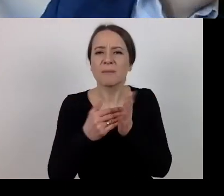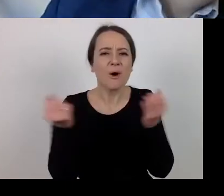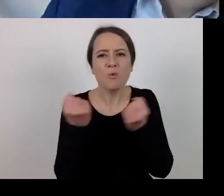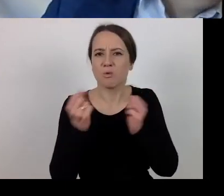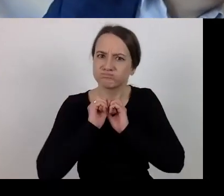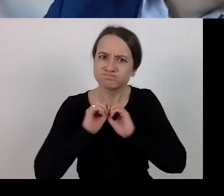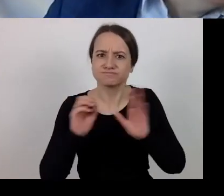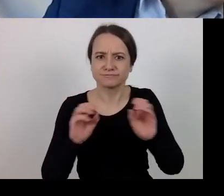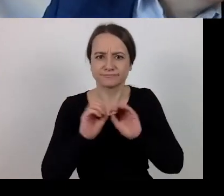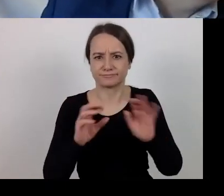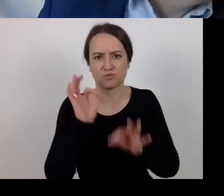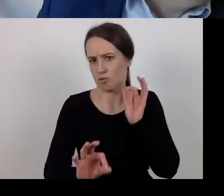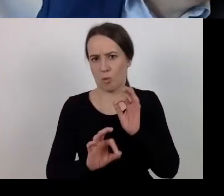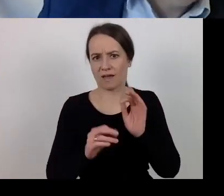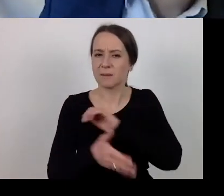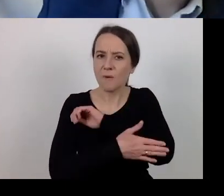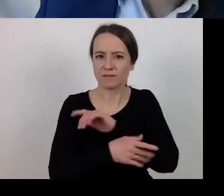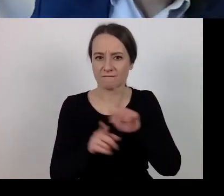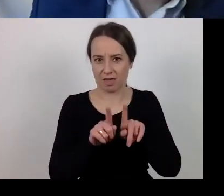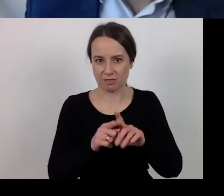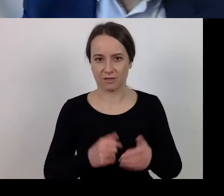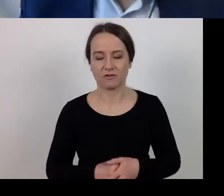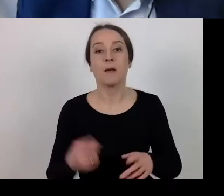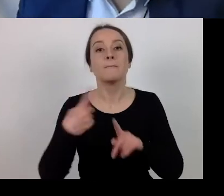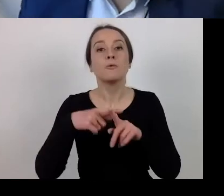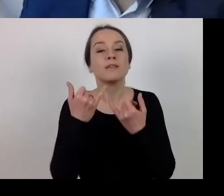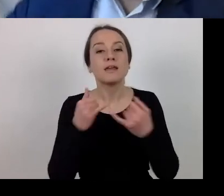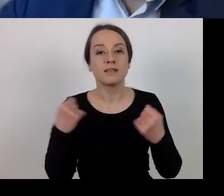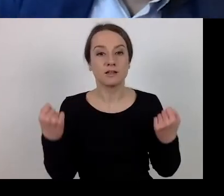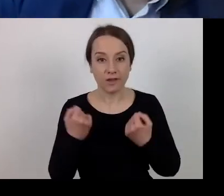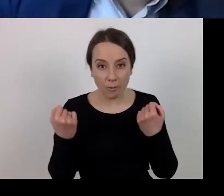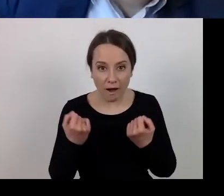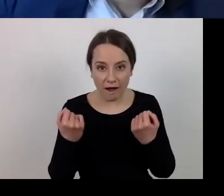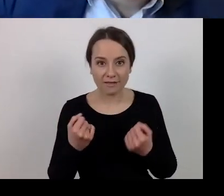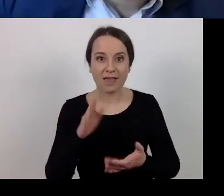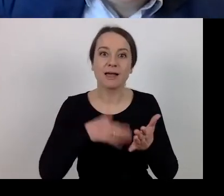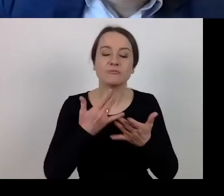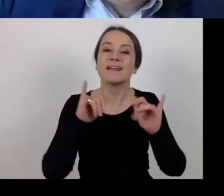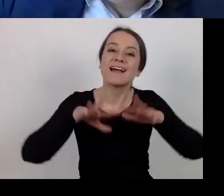with regard to other actions, at the beginning of this presentation